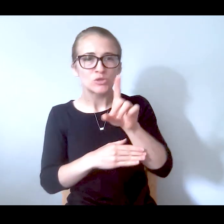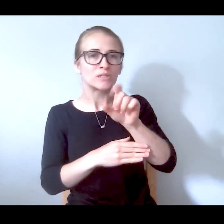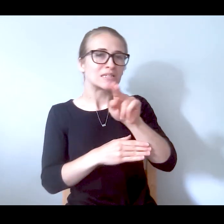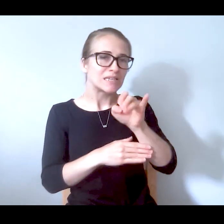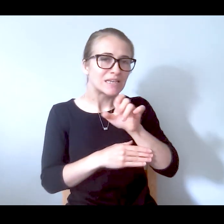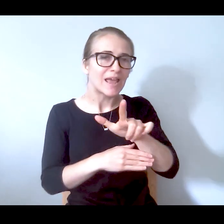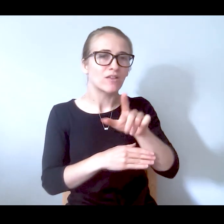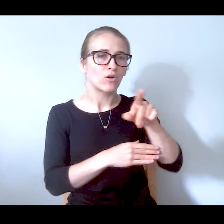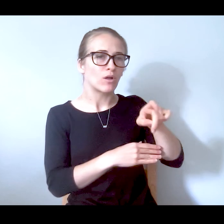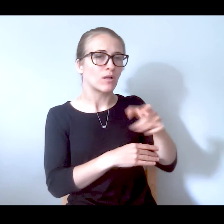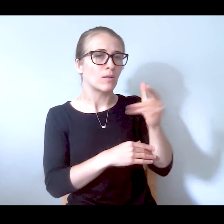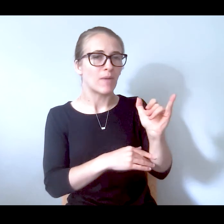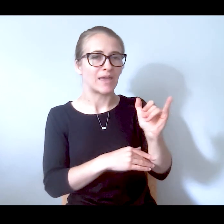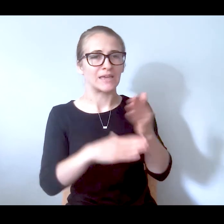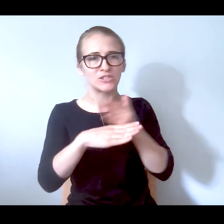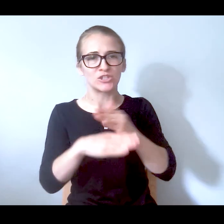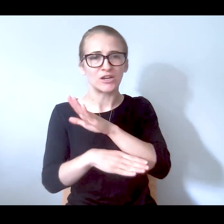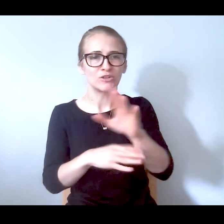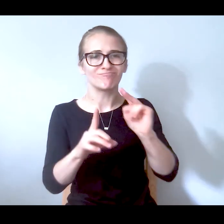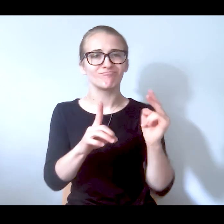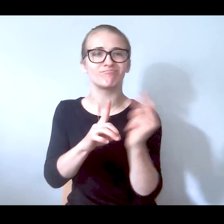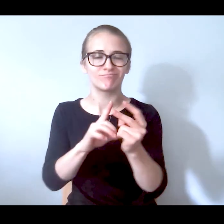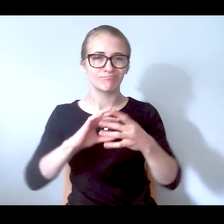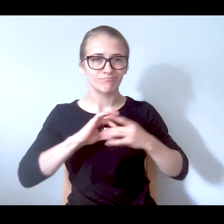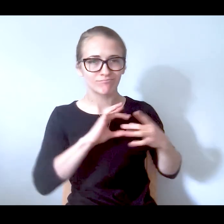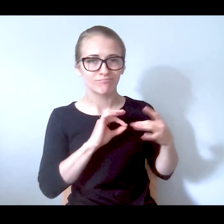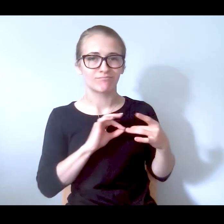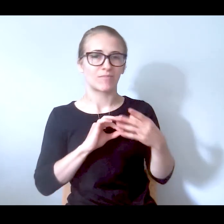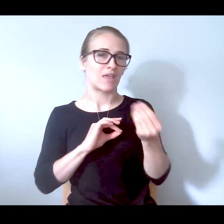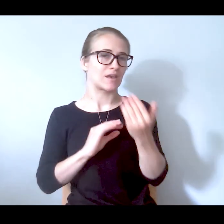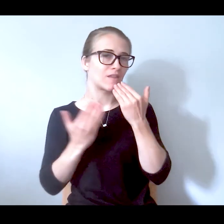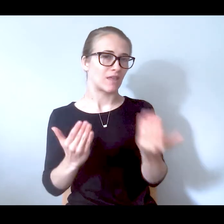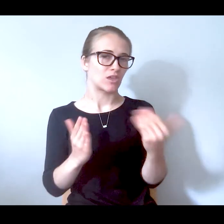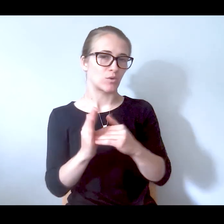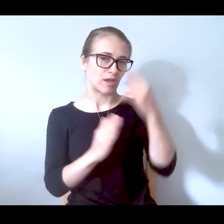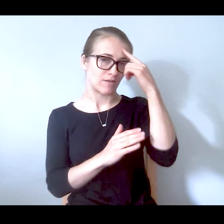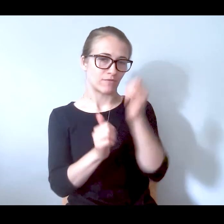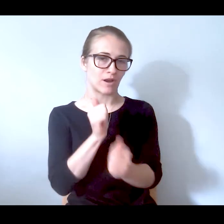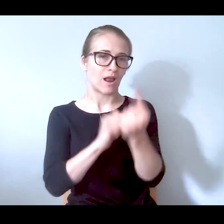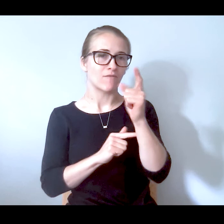you so much to you and Daniel and Peggy for sharing your experiences here. And thank you, again, to